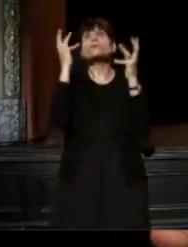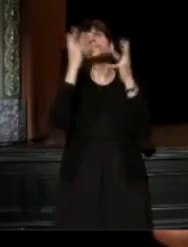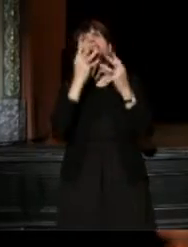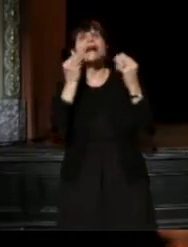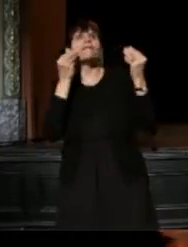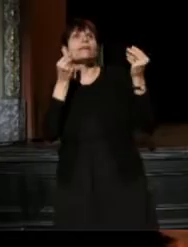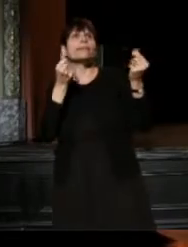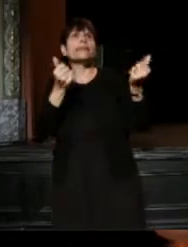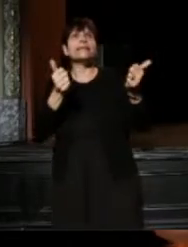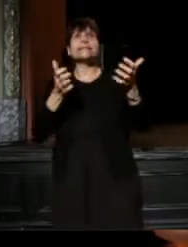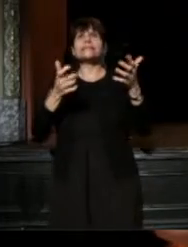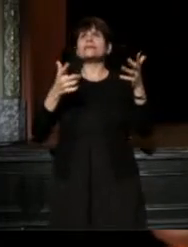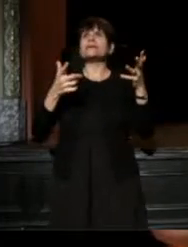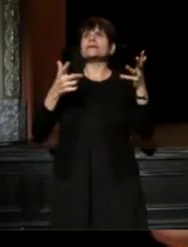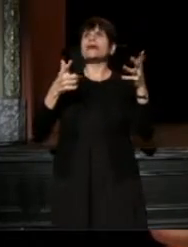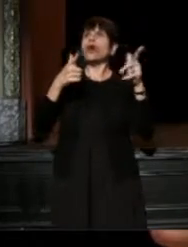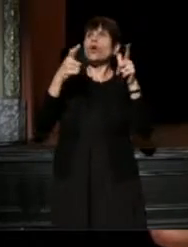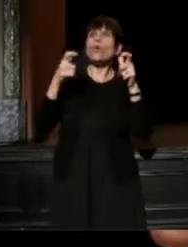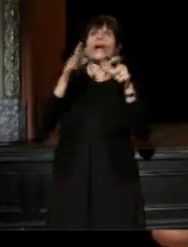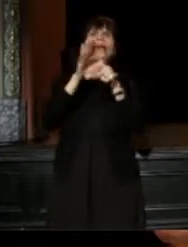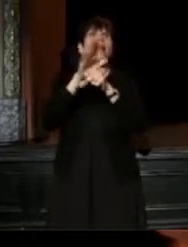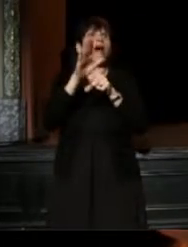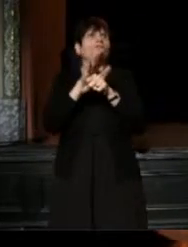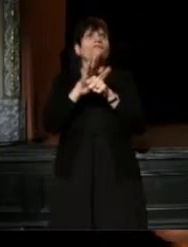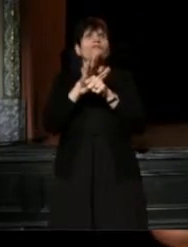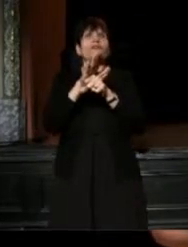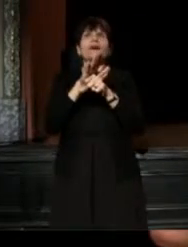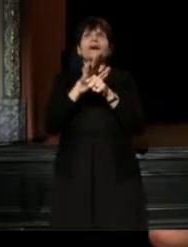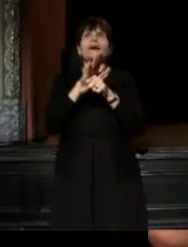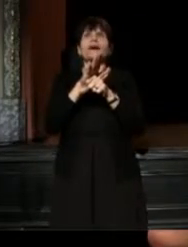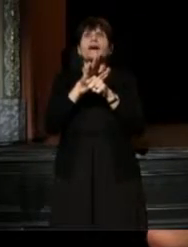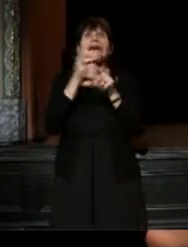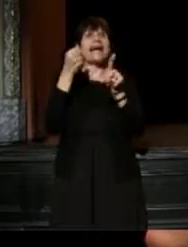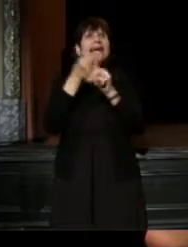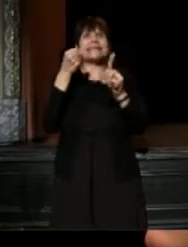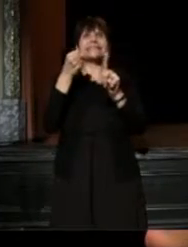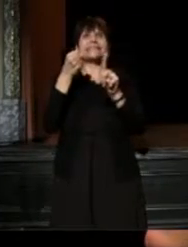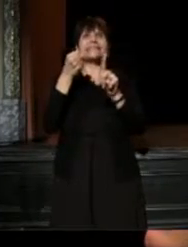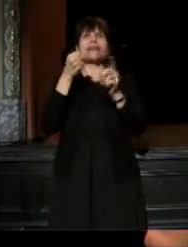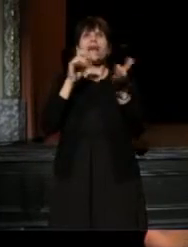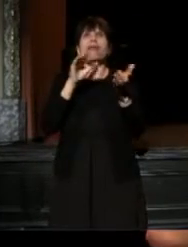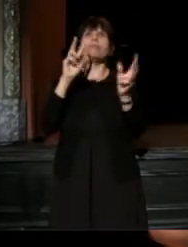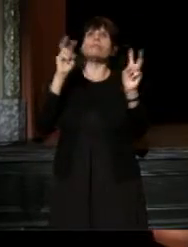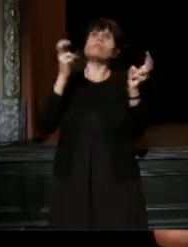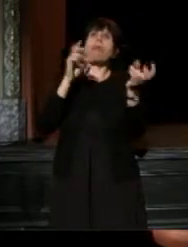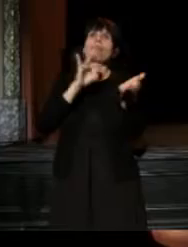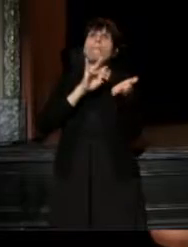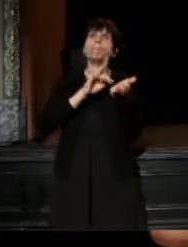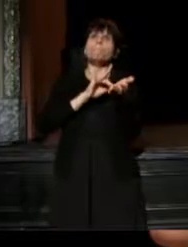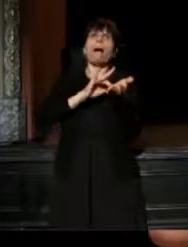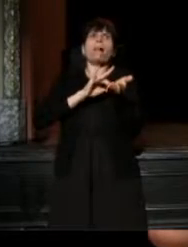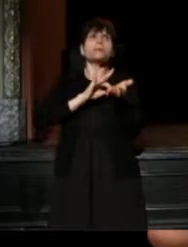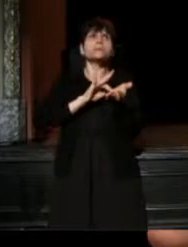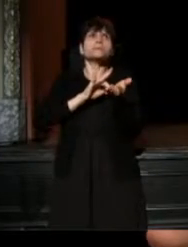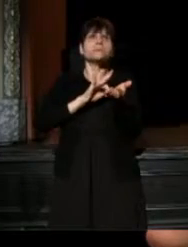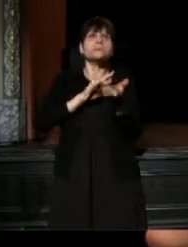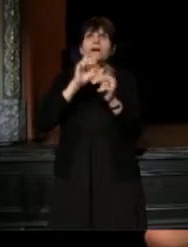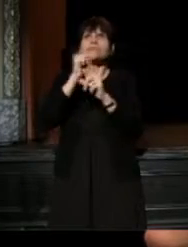in a quick enough way to hit the pulse of society. So what we've done was